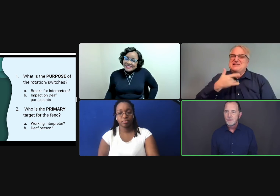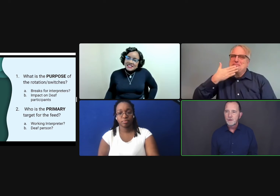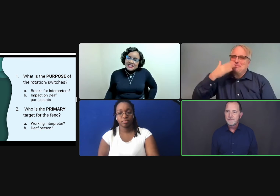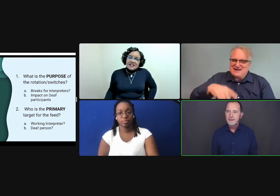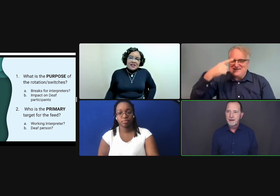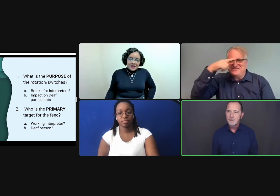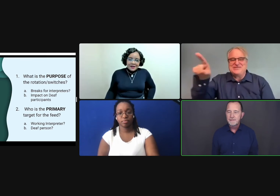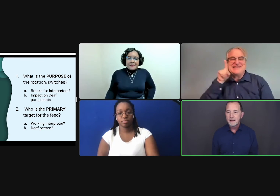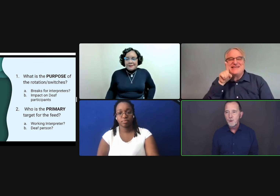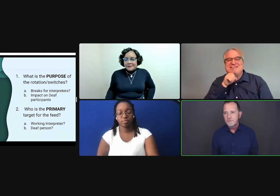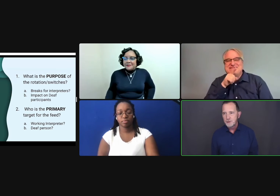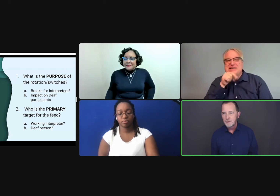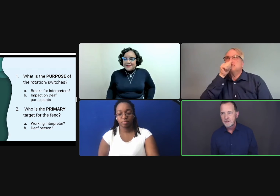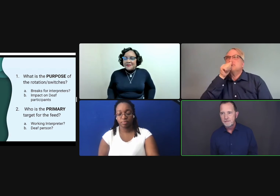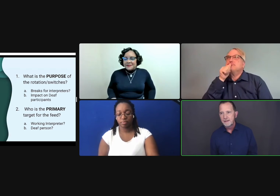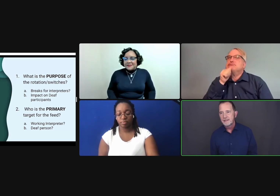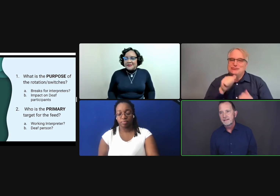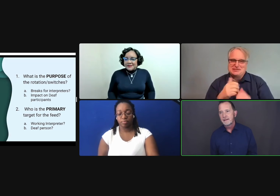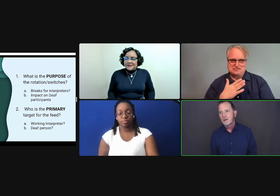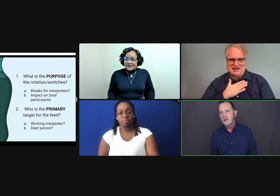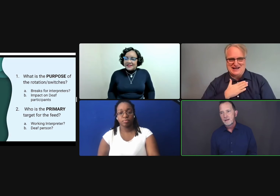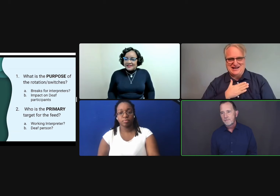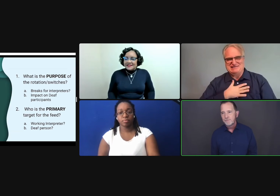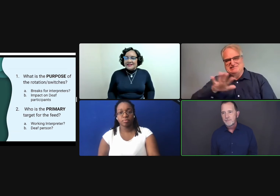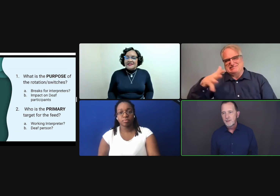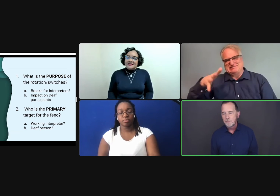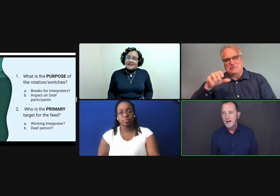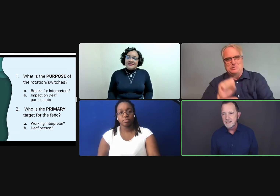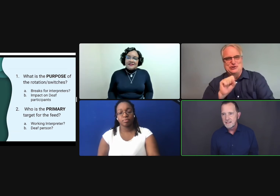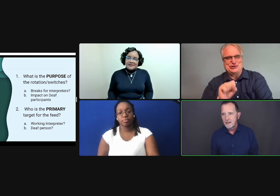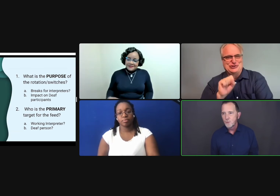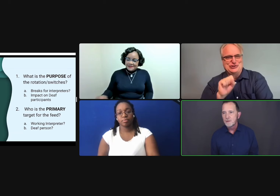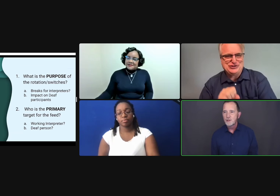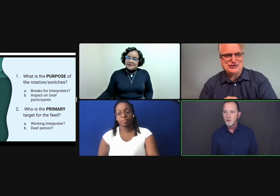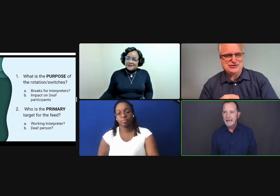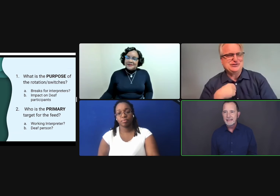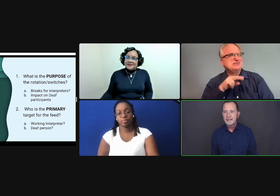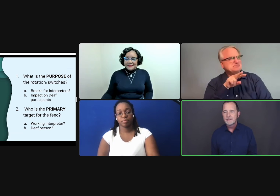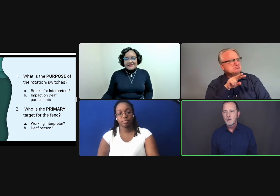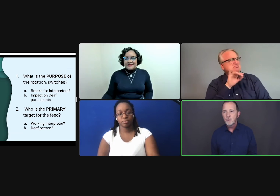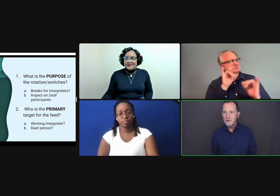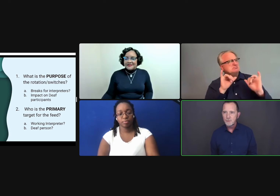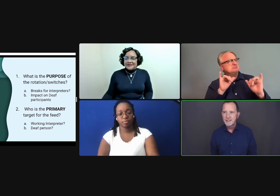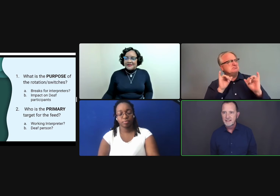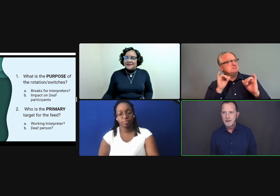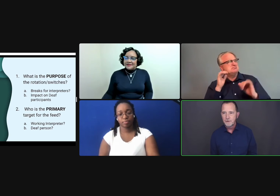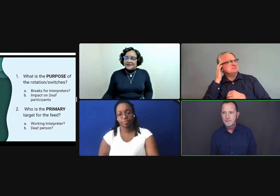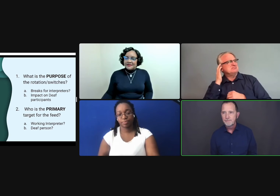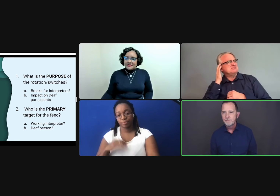Or if they go on for too long, they feel that their processing will degrade and that their work will then suffer.